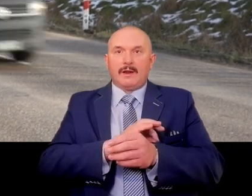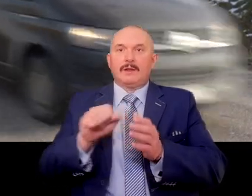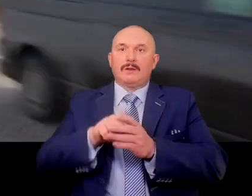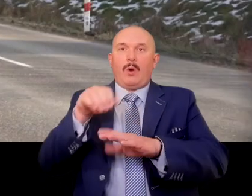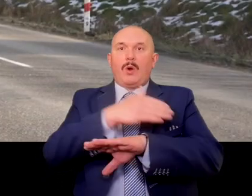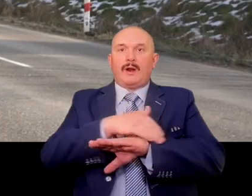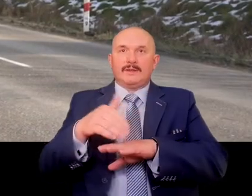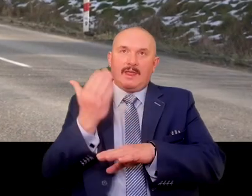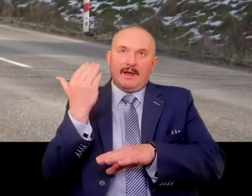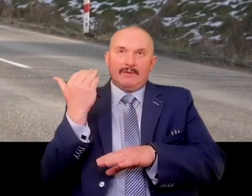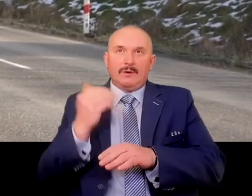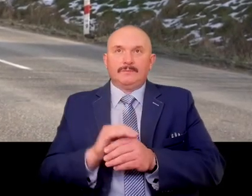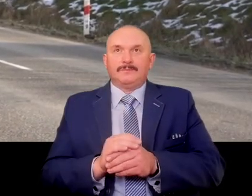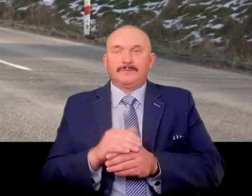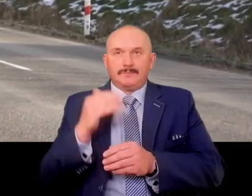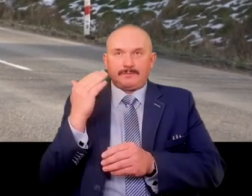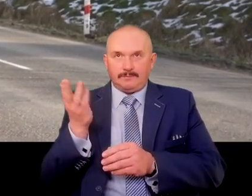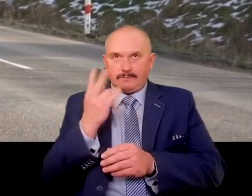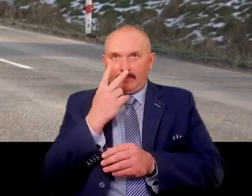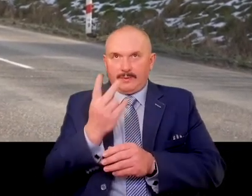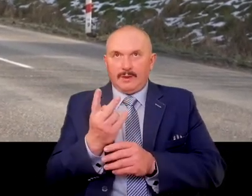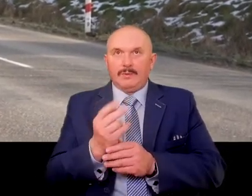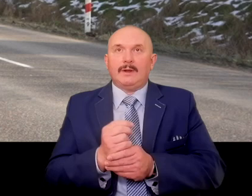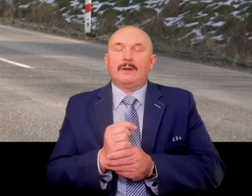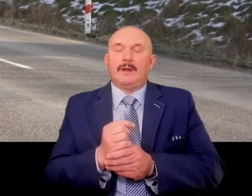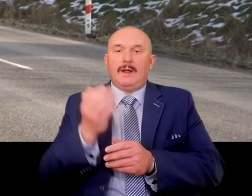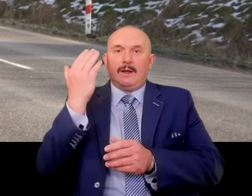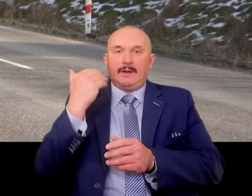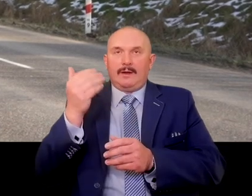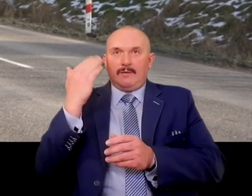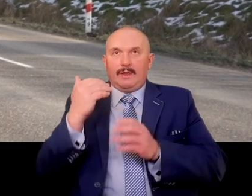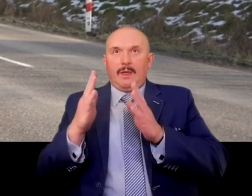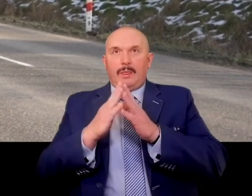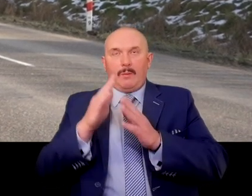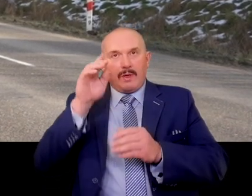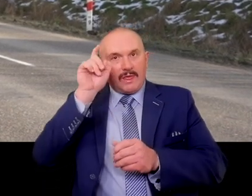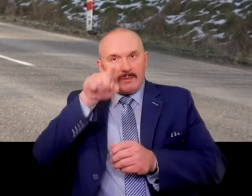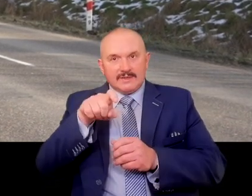Here, in fact, we can see the former house of German customs officers.